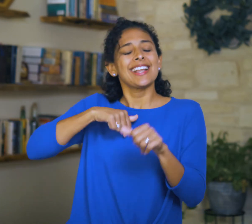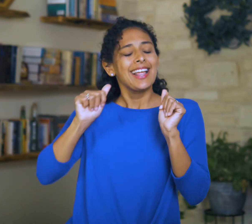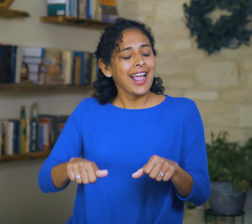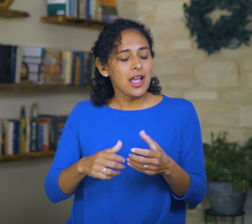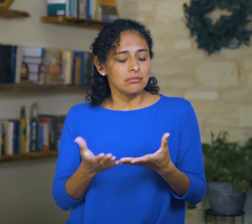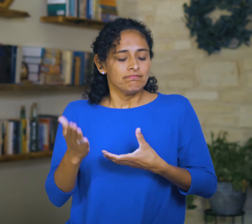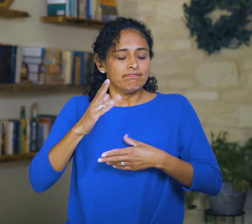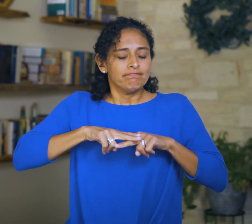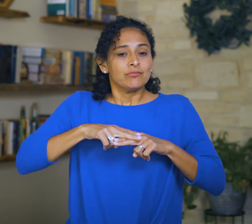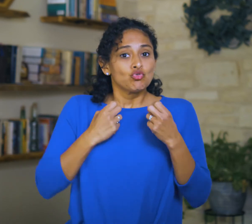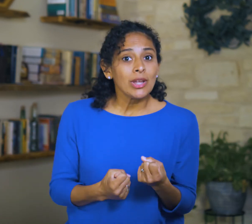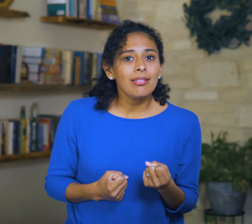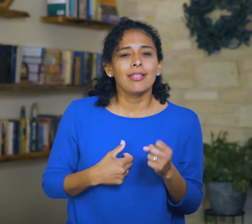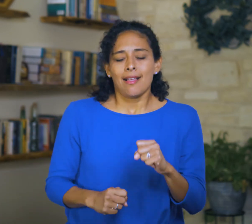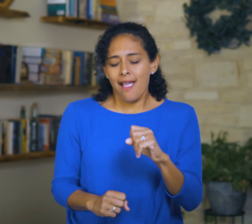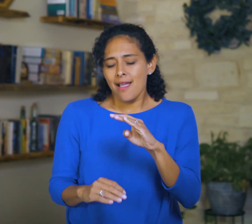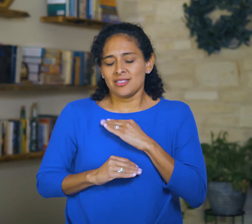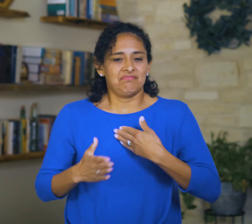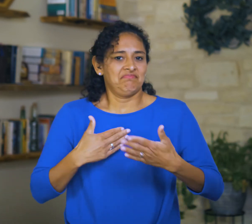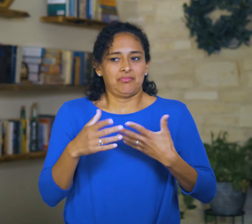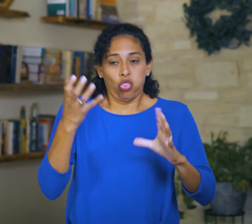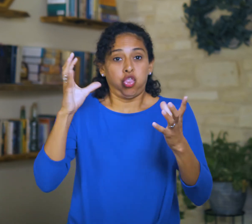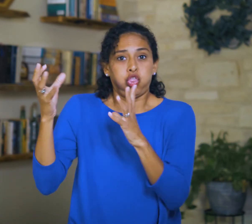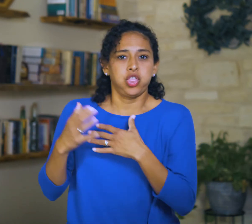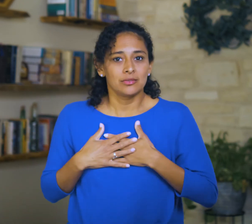I can be strengthened and fulfilled regardless.